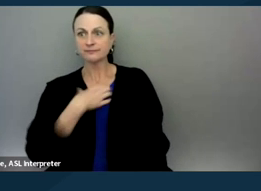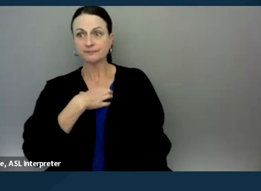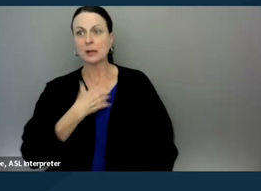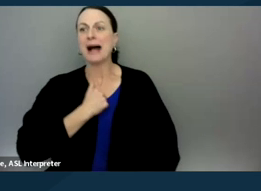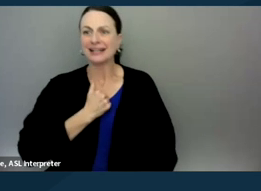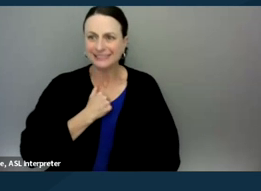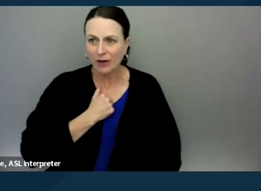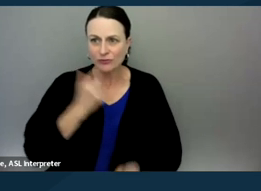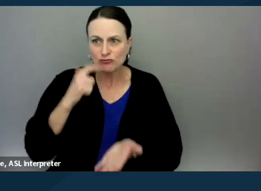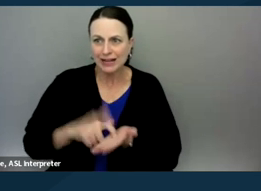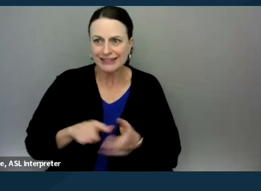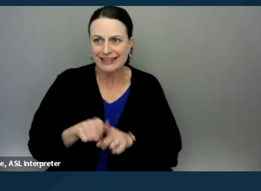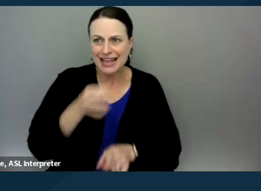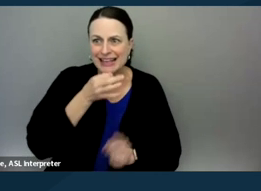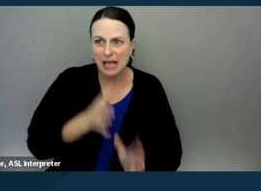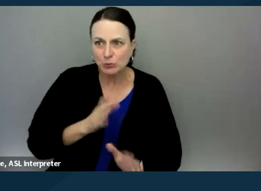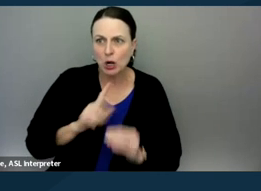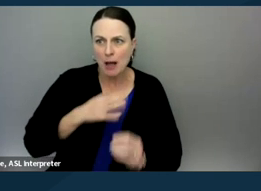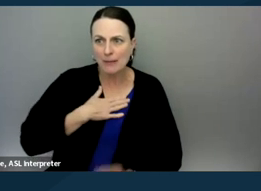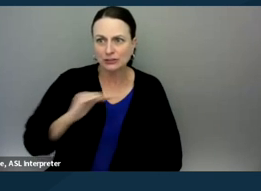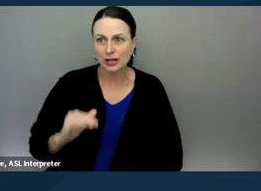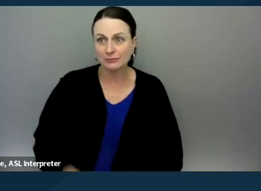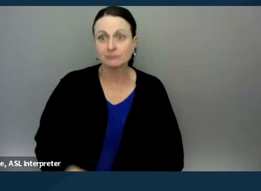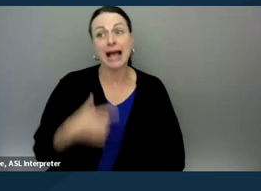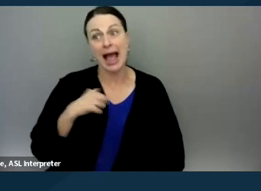as the expert on my own child that I am.